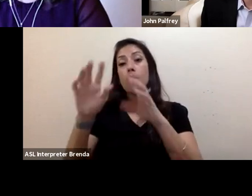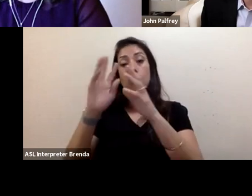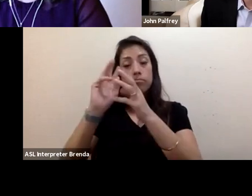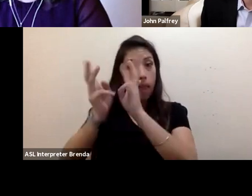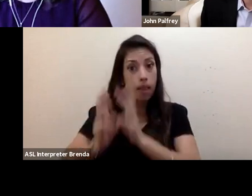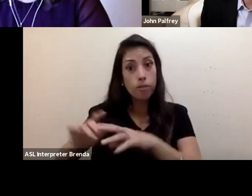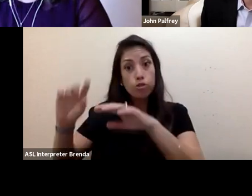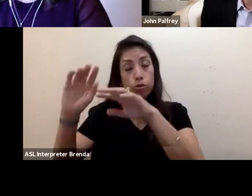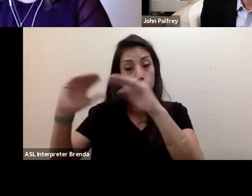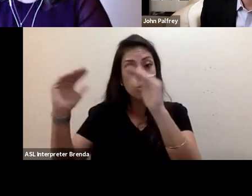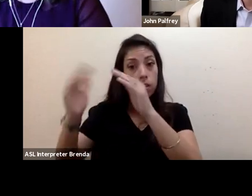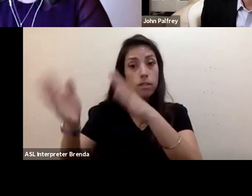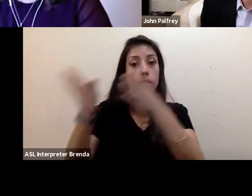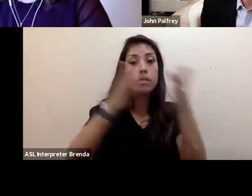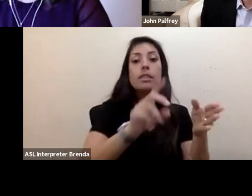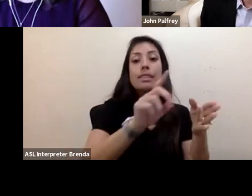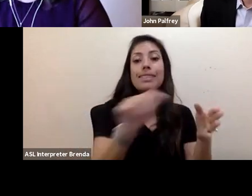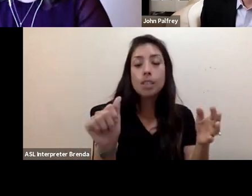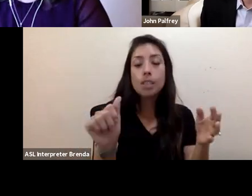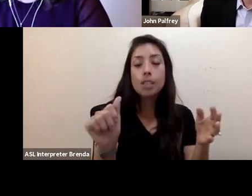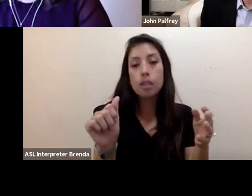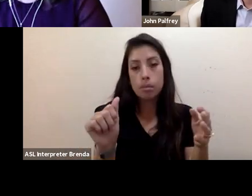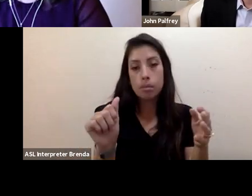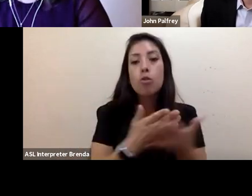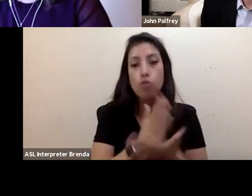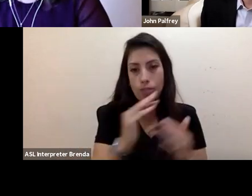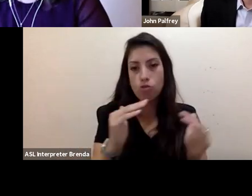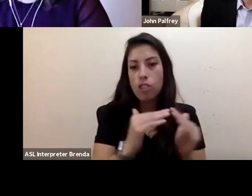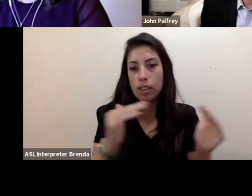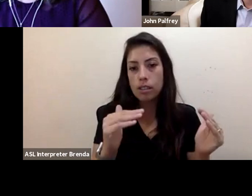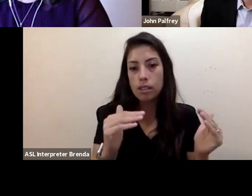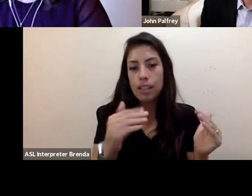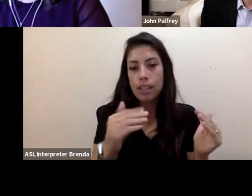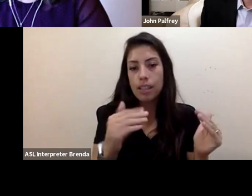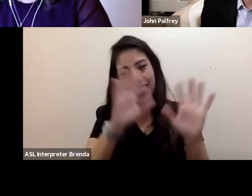It is evident to each of you, I know, but just to spell it out would be great,